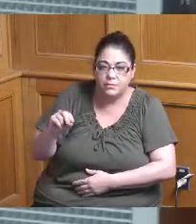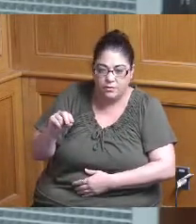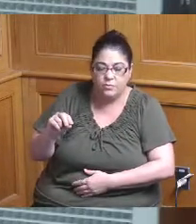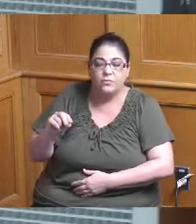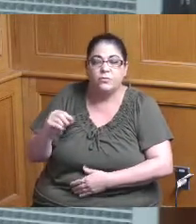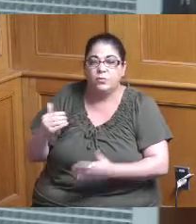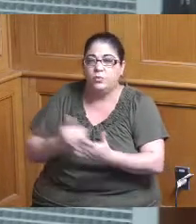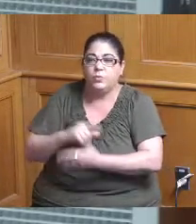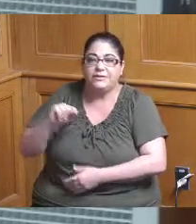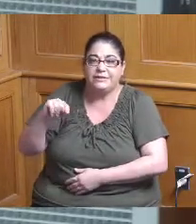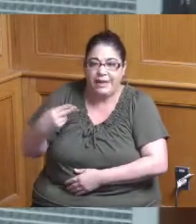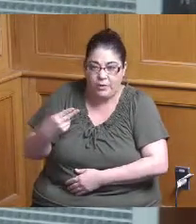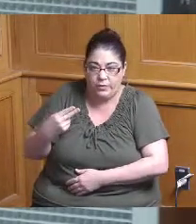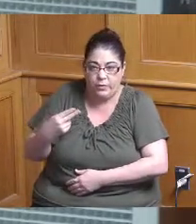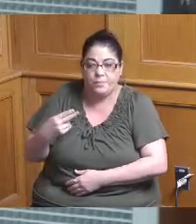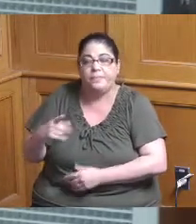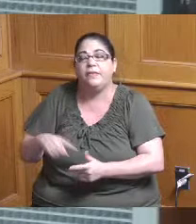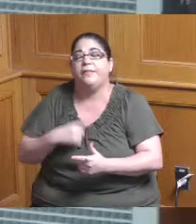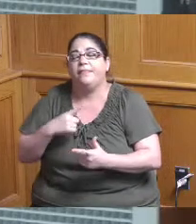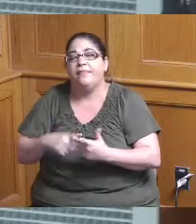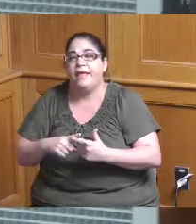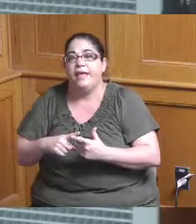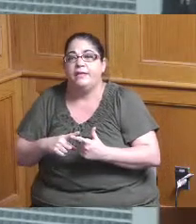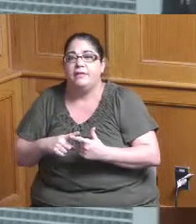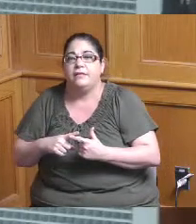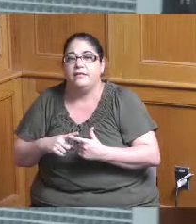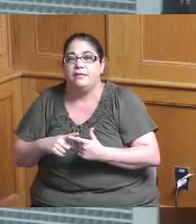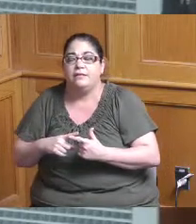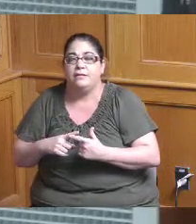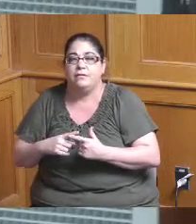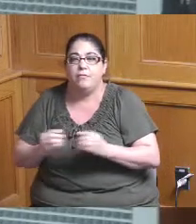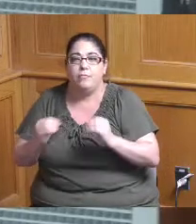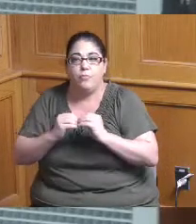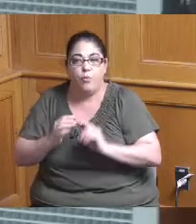and then in addition to that kind of the more unique part is that there's the land lease